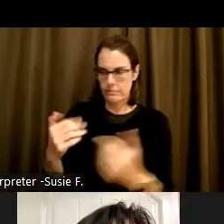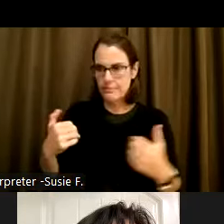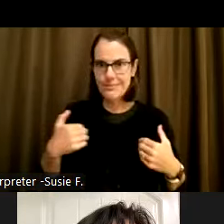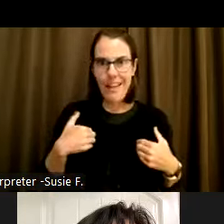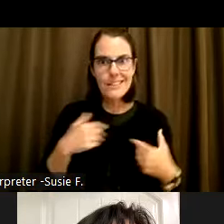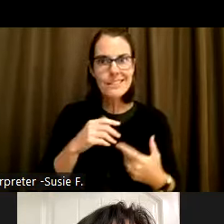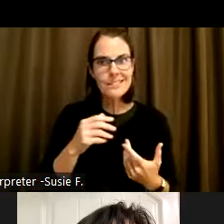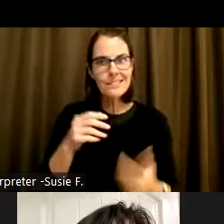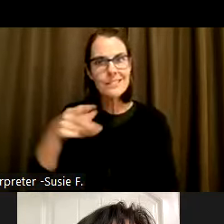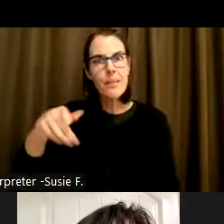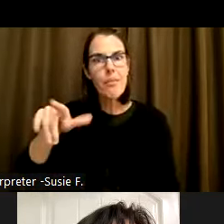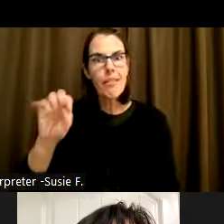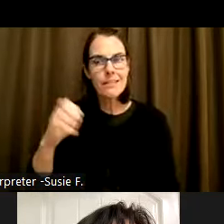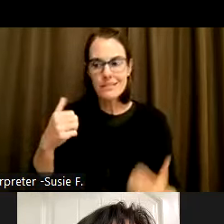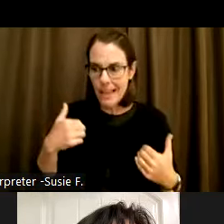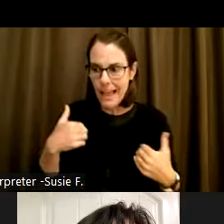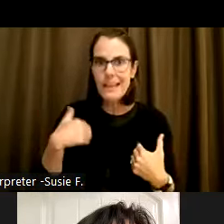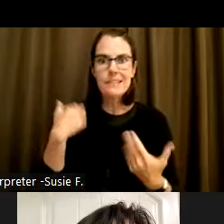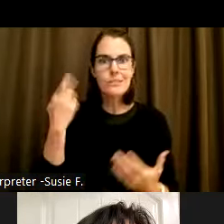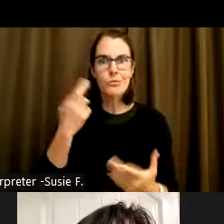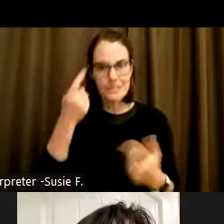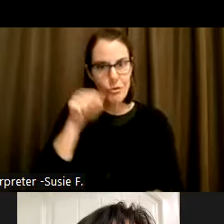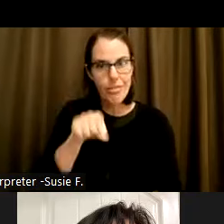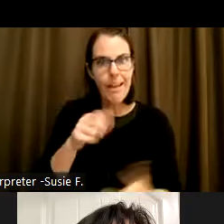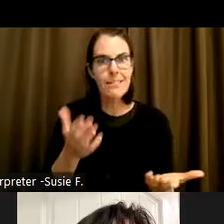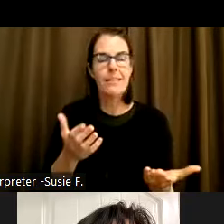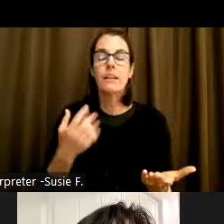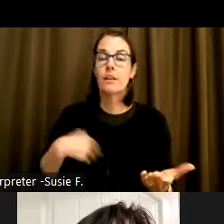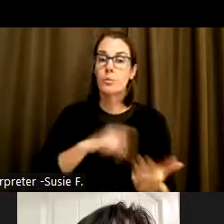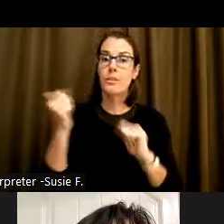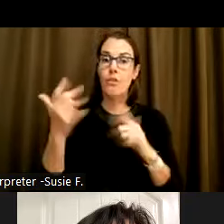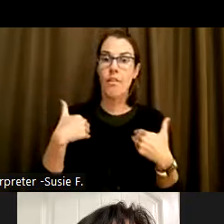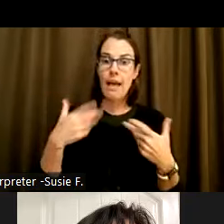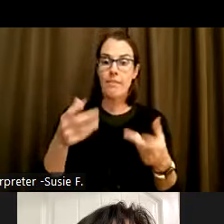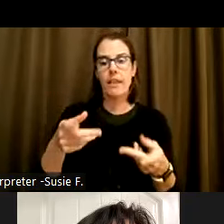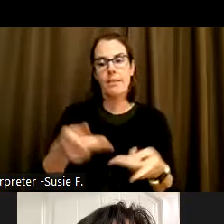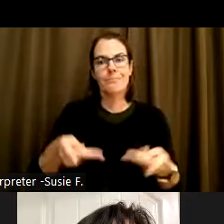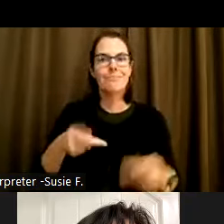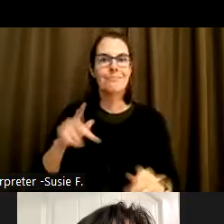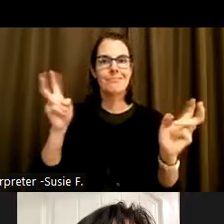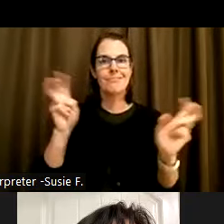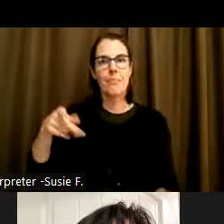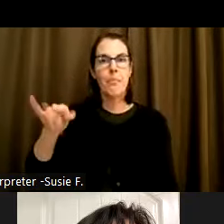has a place. We all have a place, and as disabled folks, we have so much to offer our communities.